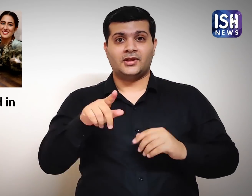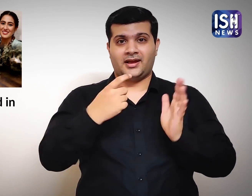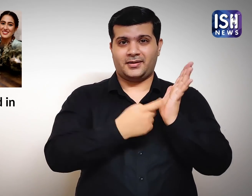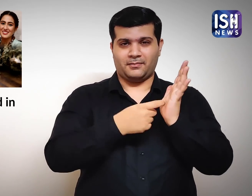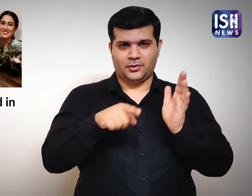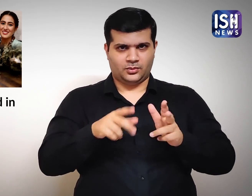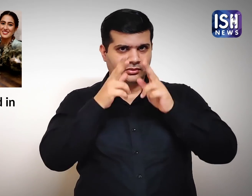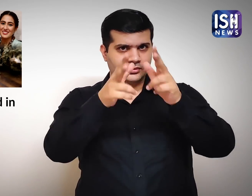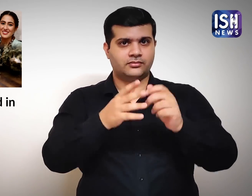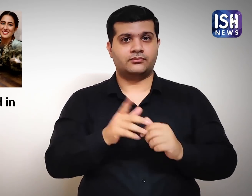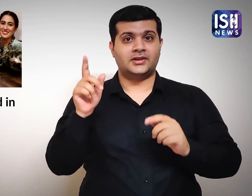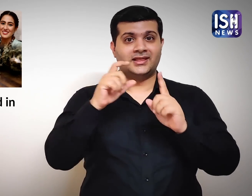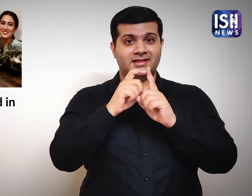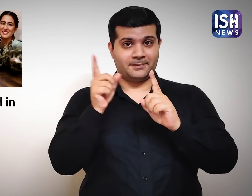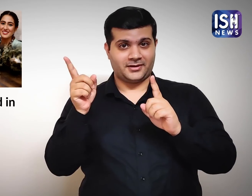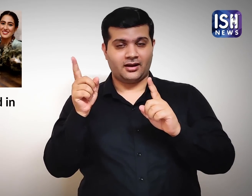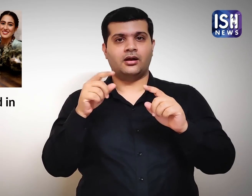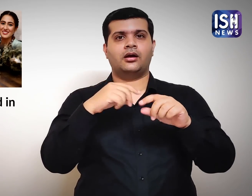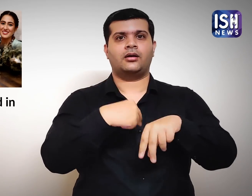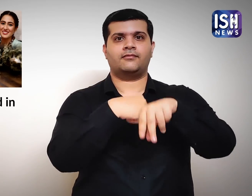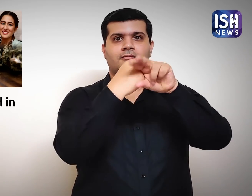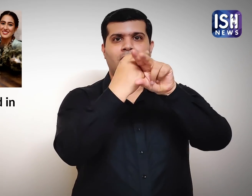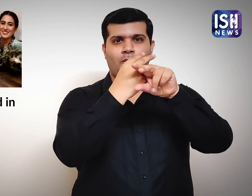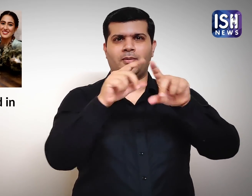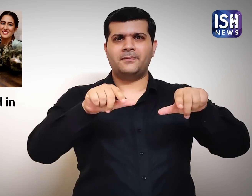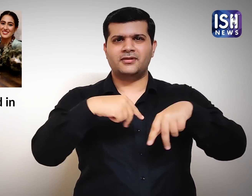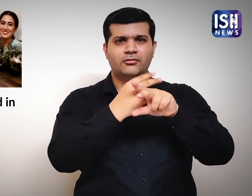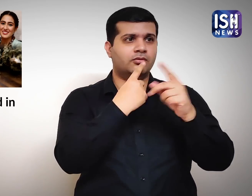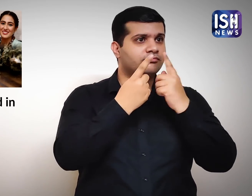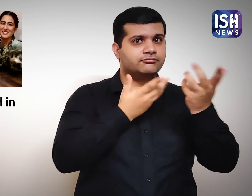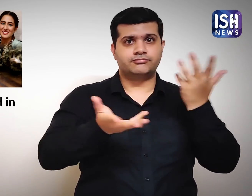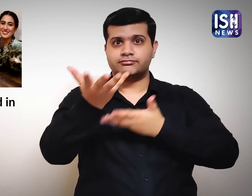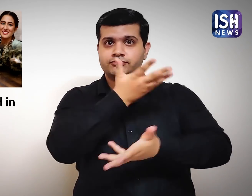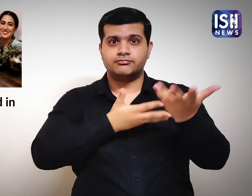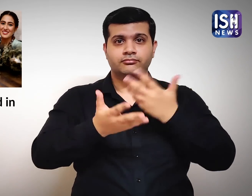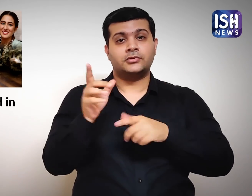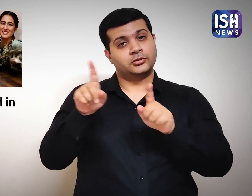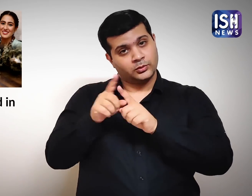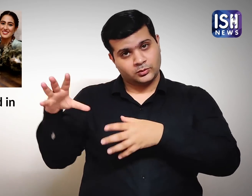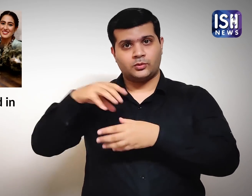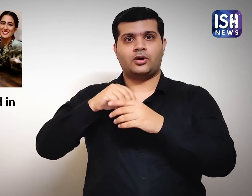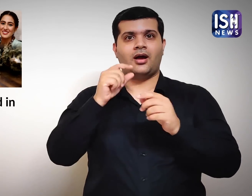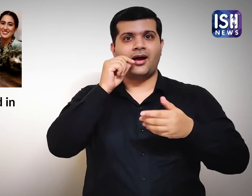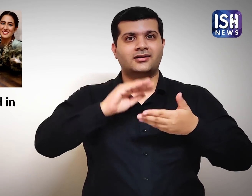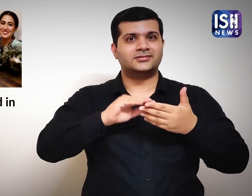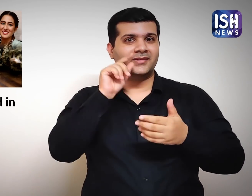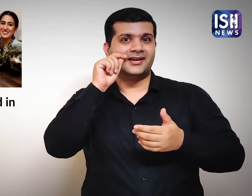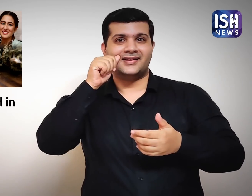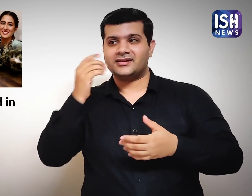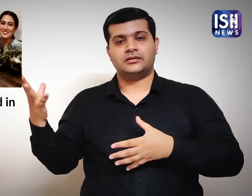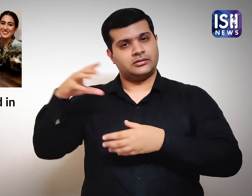Deepika reportedly had a video meeting which was attended by her husband Ranveer Singh.